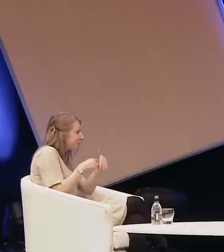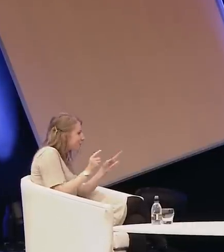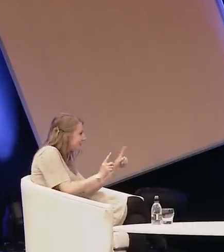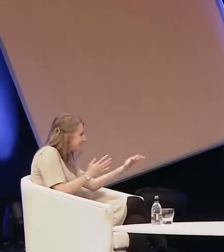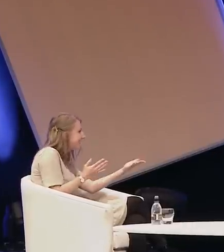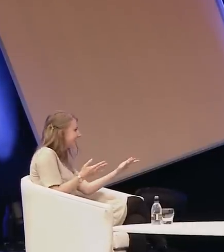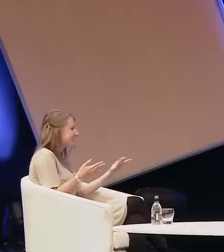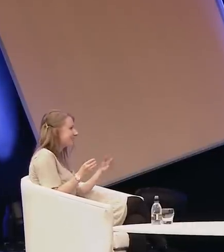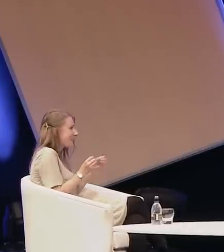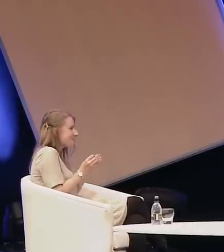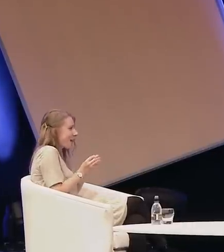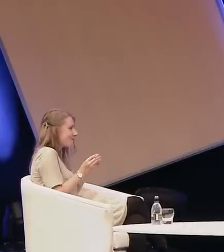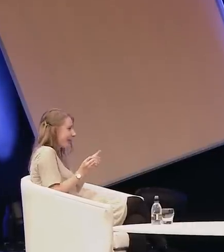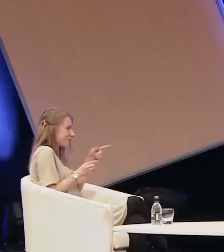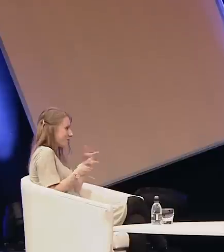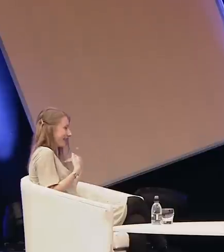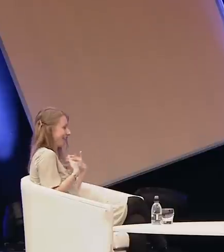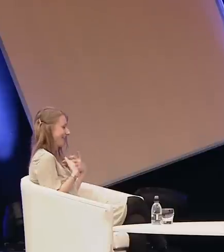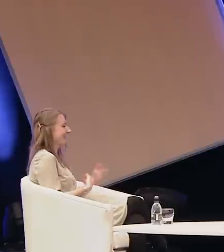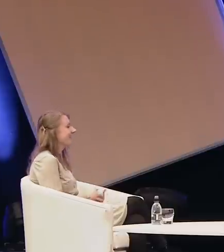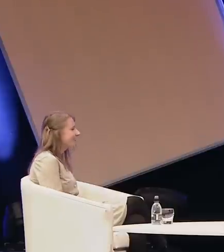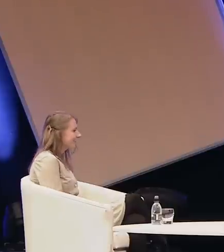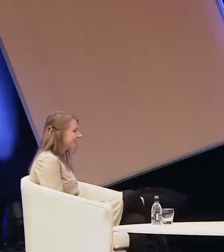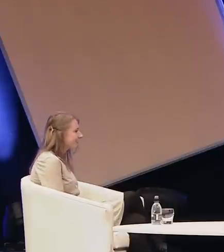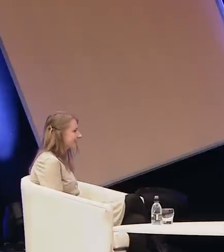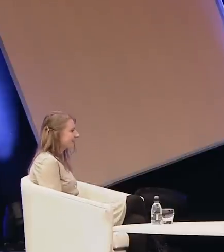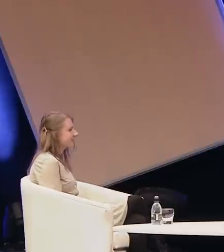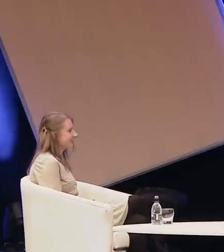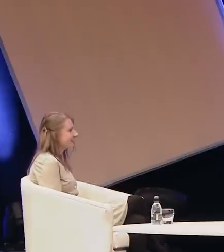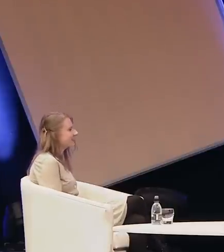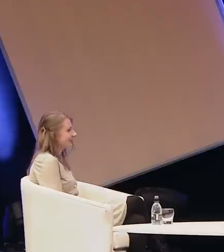the barbie and how you feel about it?